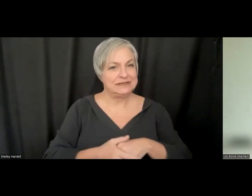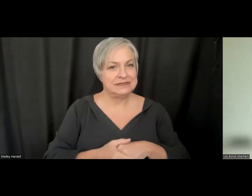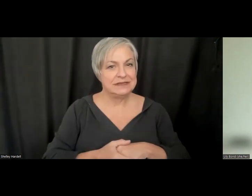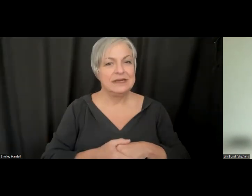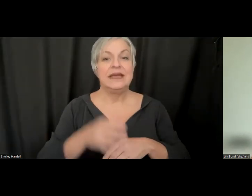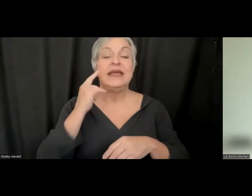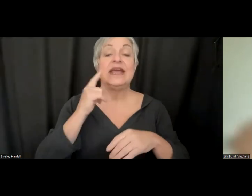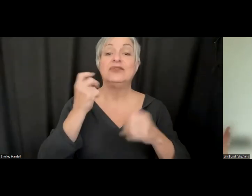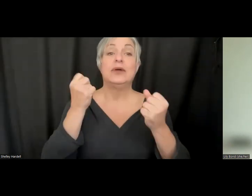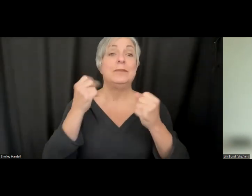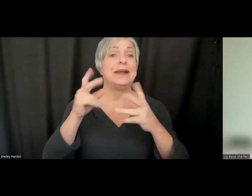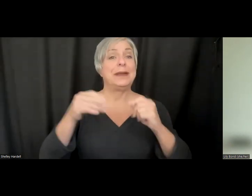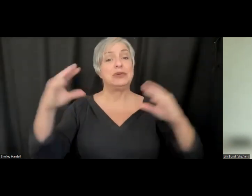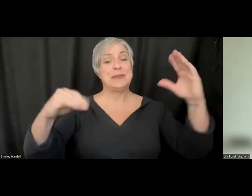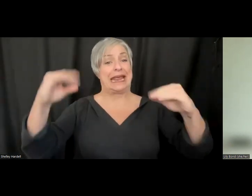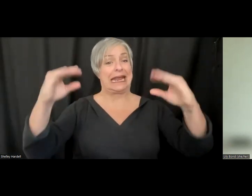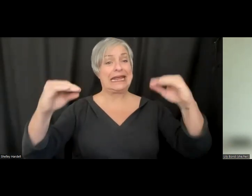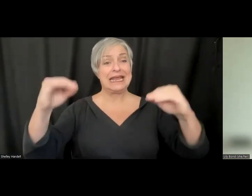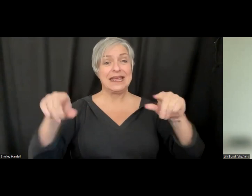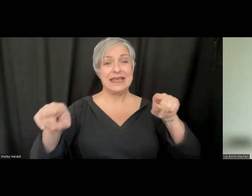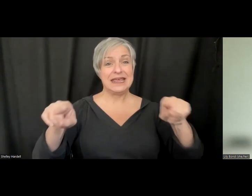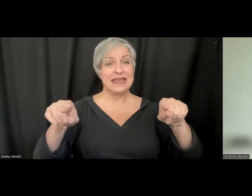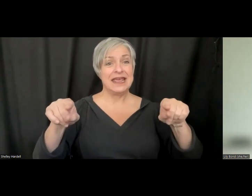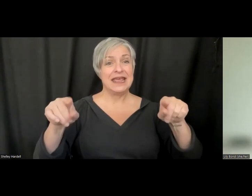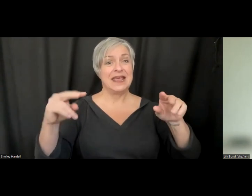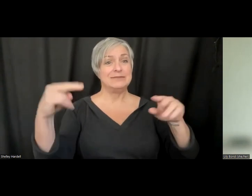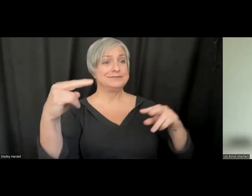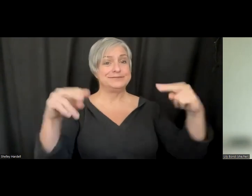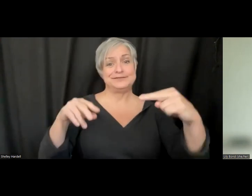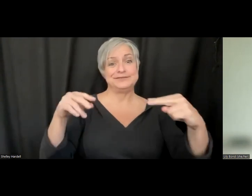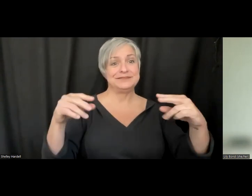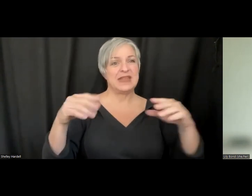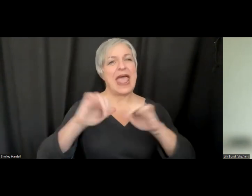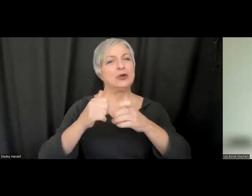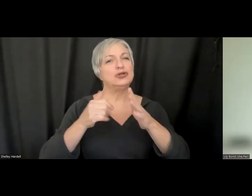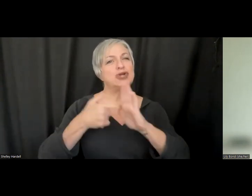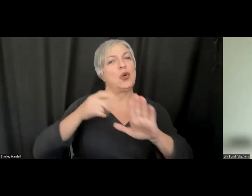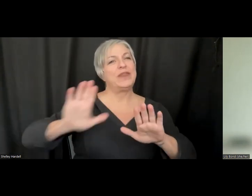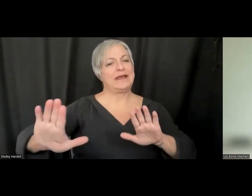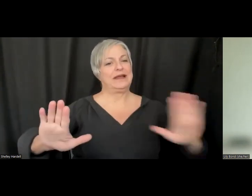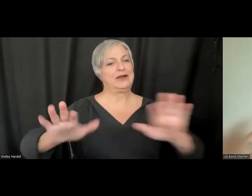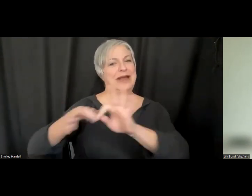multiple speakers, depending on the direction you are facing. And then we need to really align those best practices with the